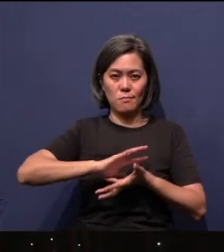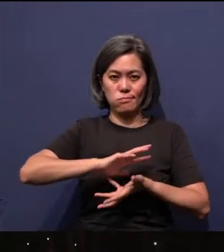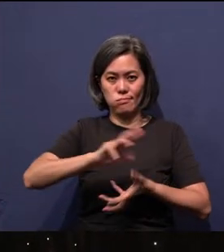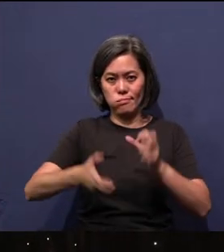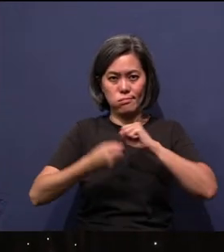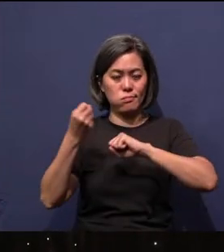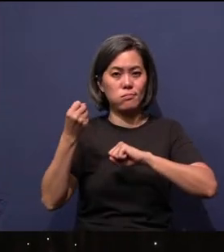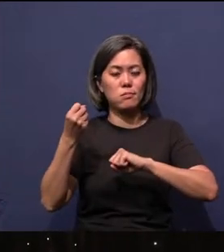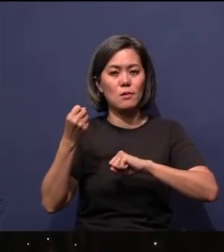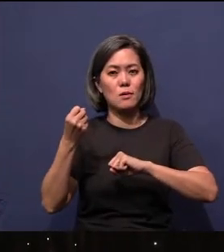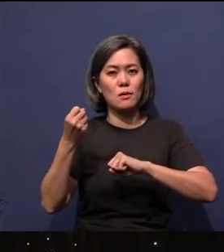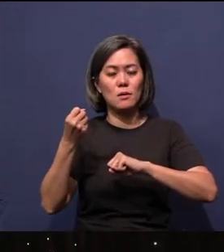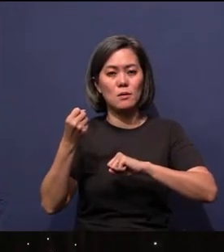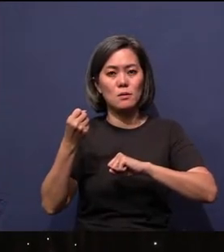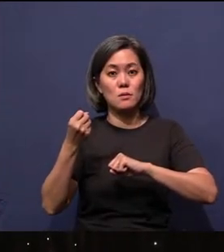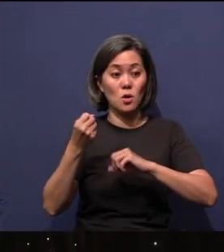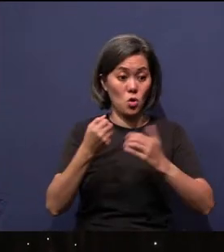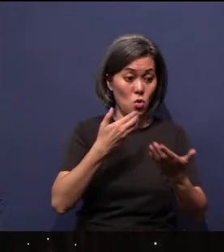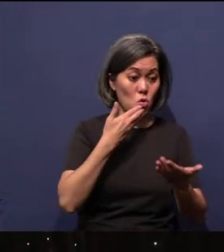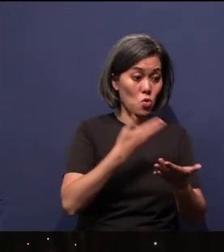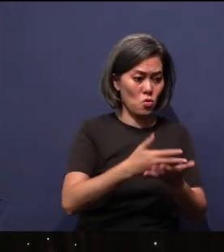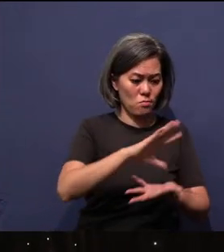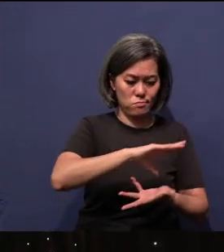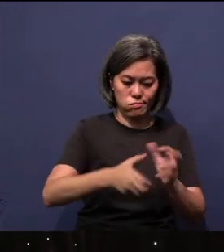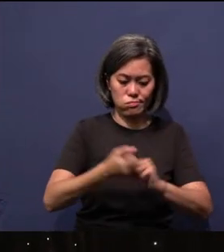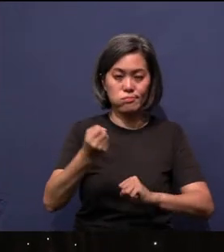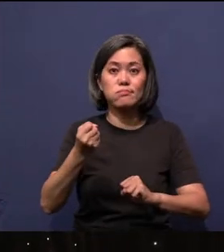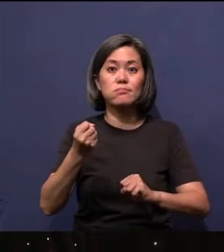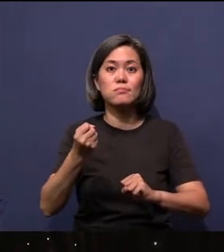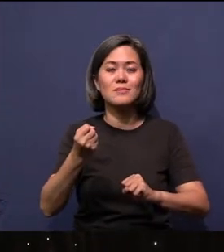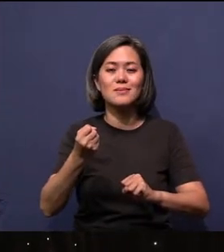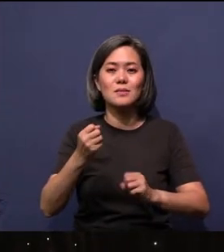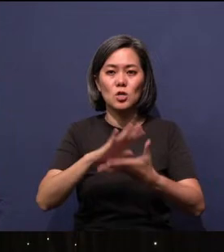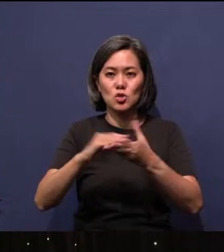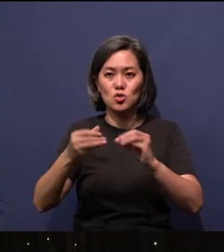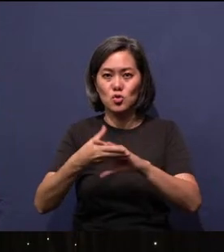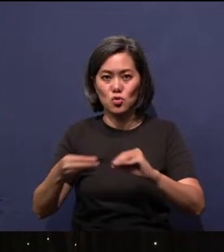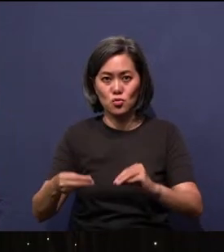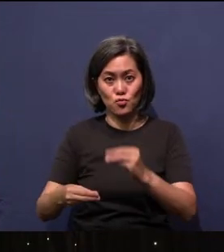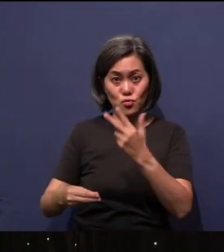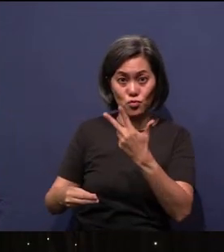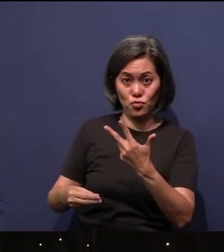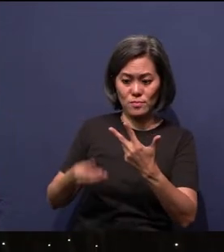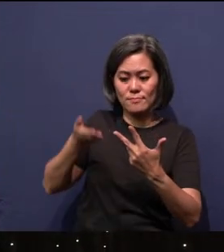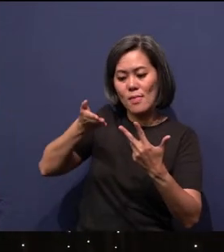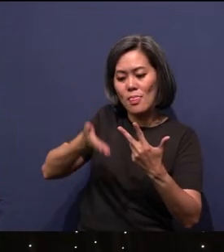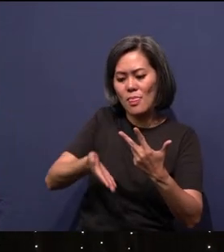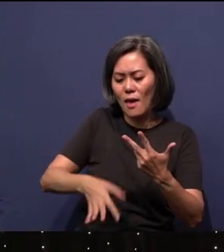Man ruins what is good. Story number three. There you find the human race, all